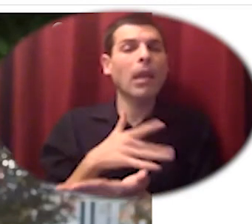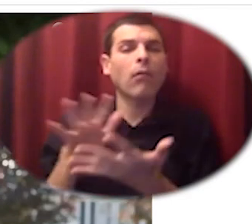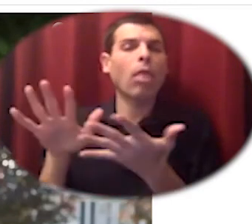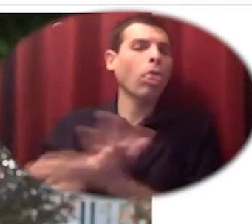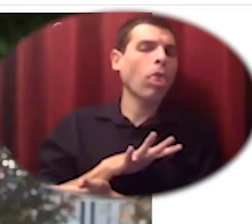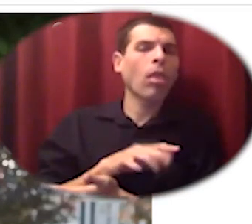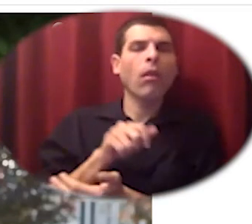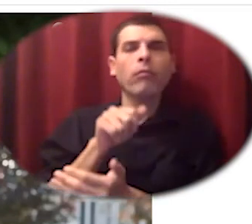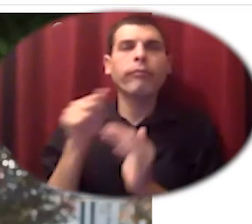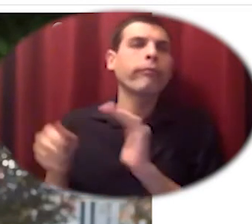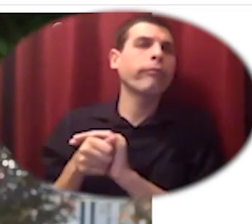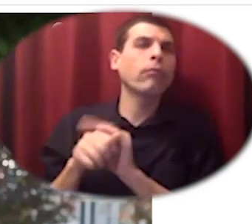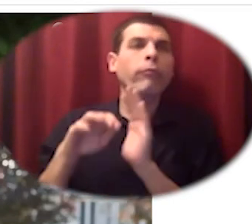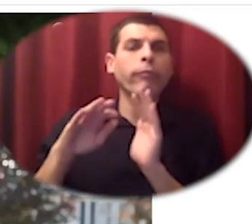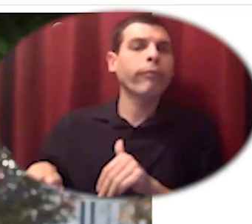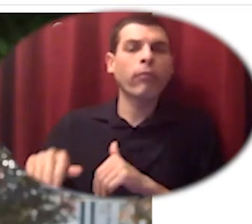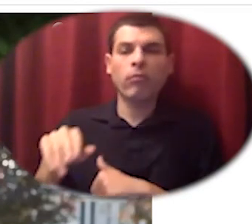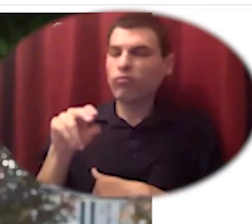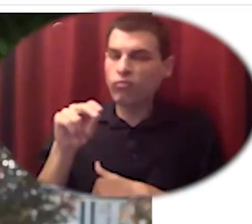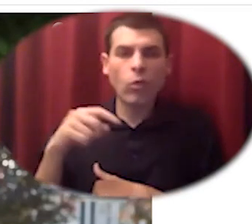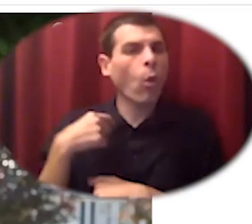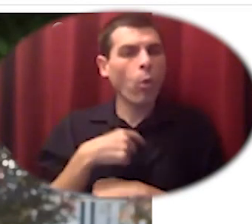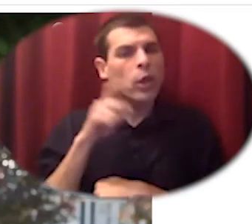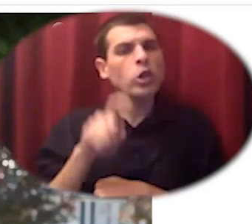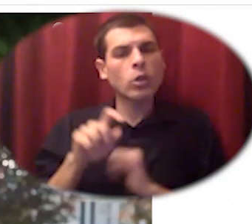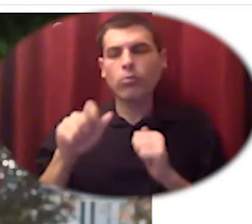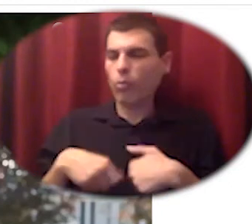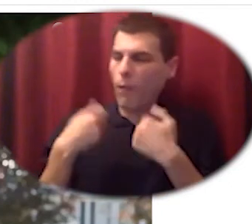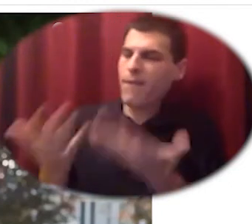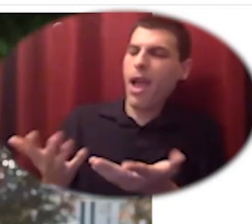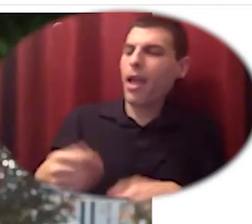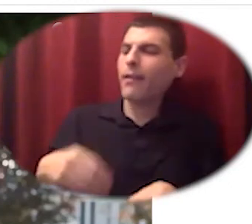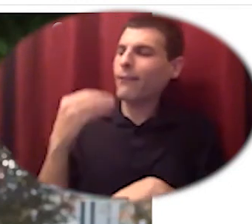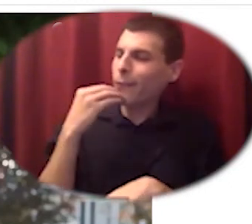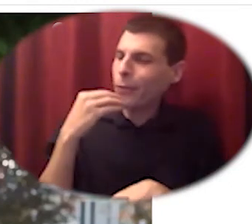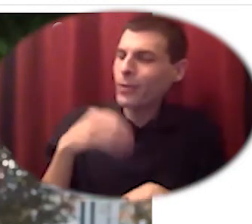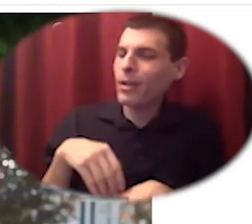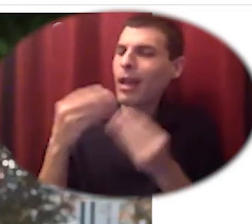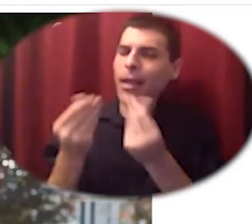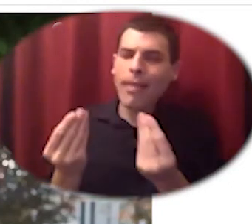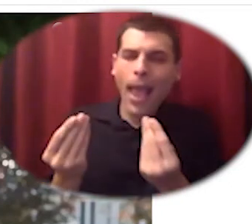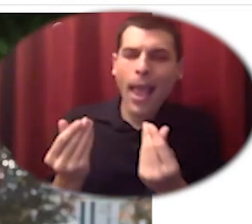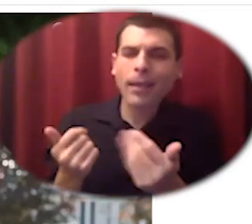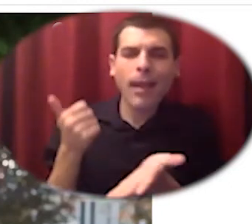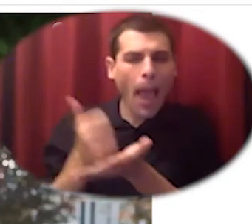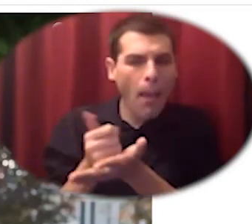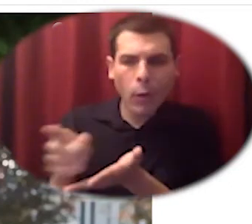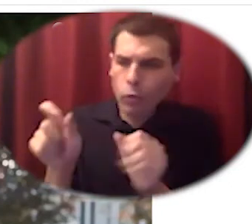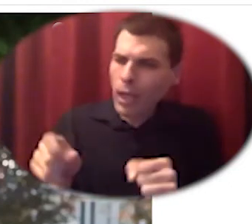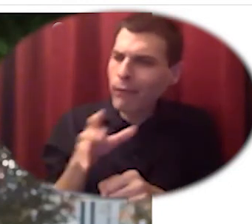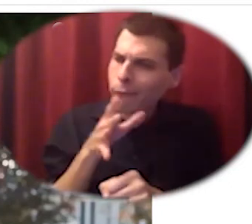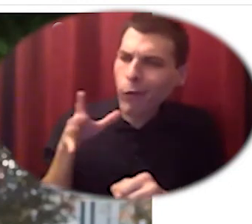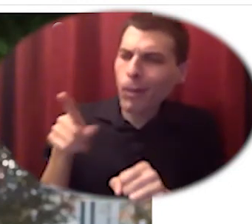with the land that they deserve to make a living and feed themselves culturally appropriate foods